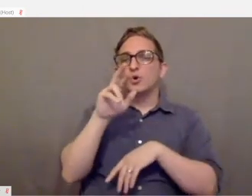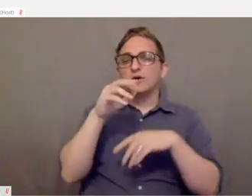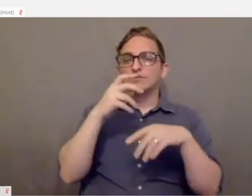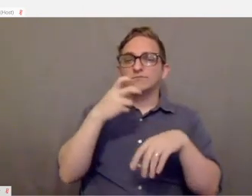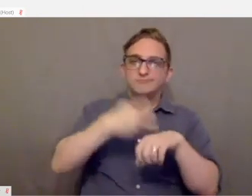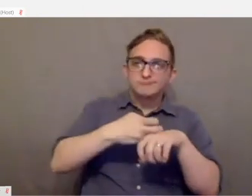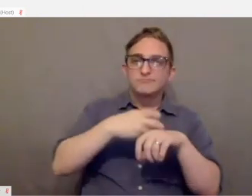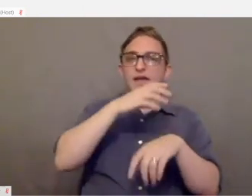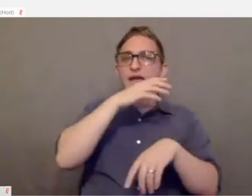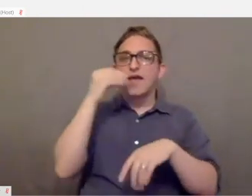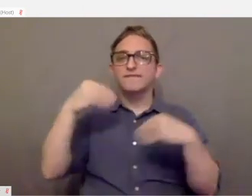and loop boards.